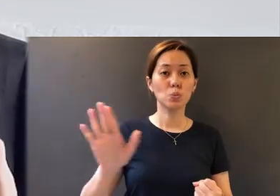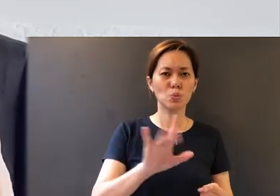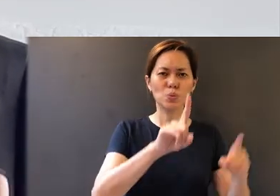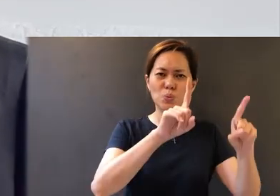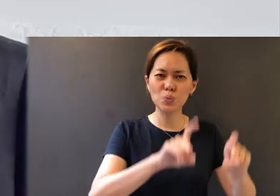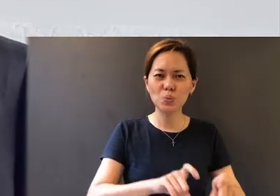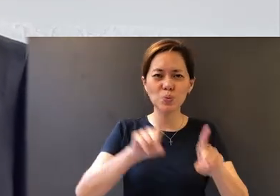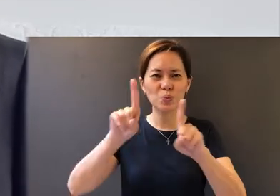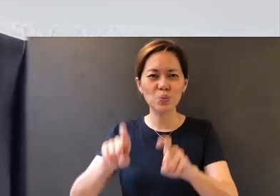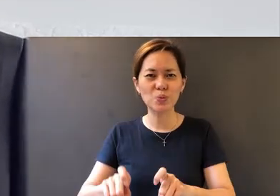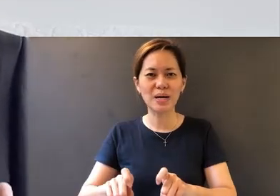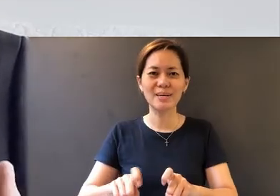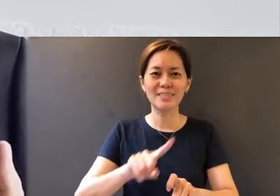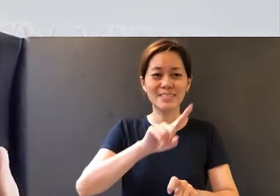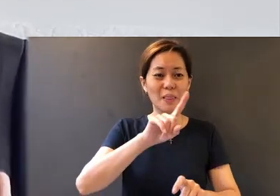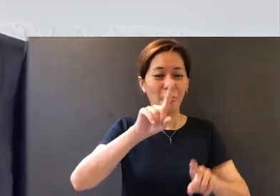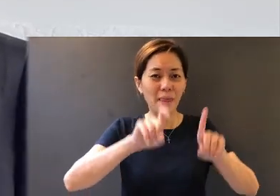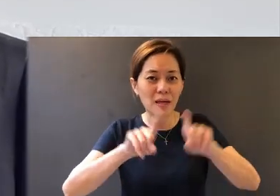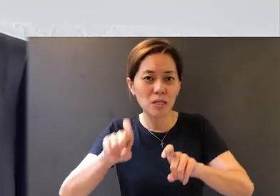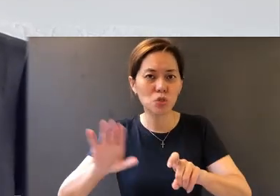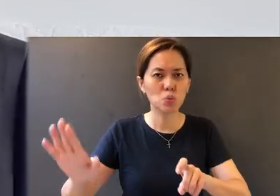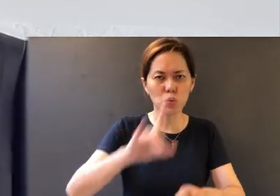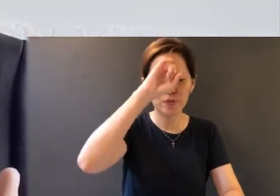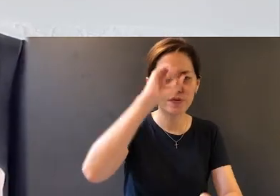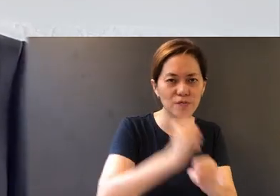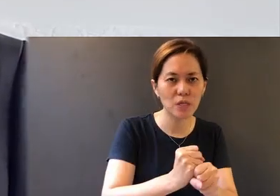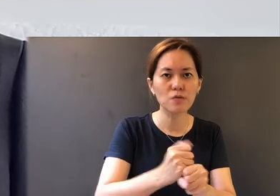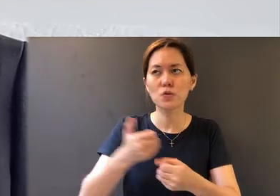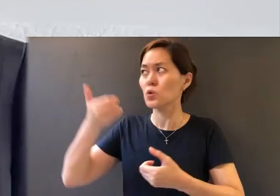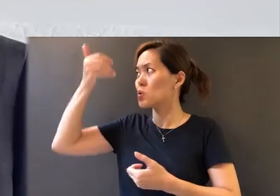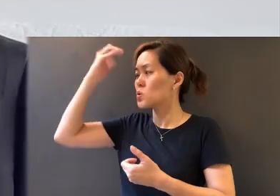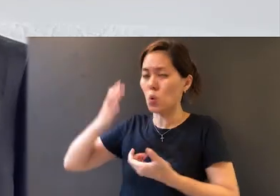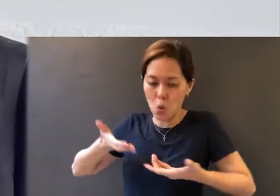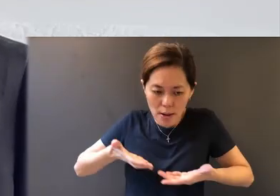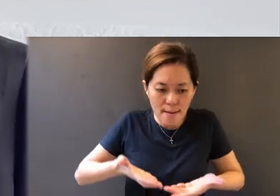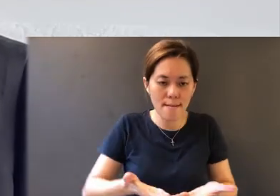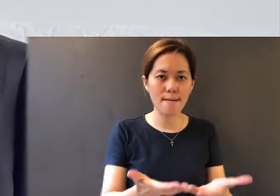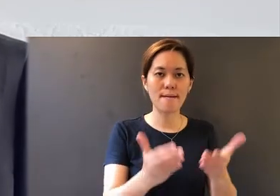are tests of your faith that God has allowed into your life,